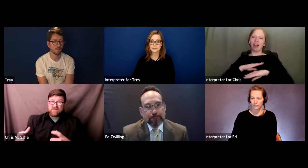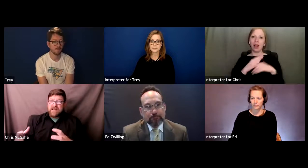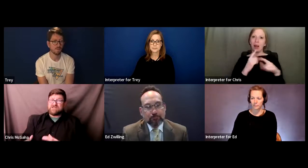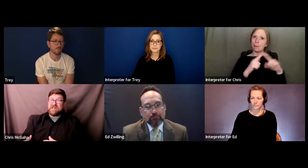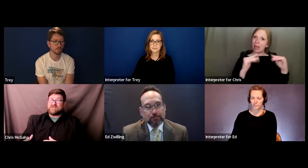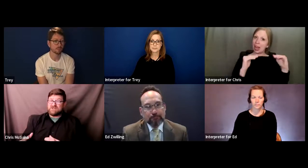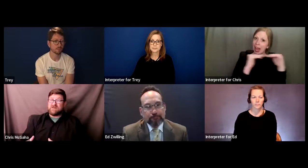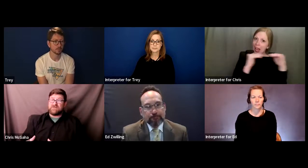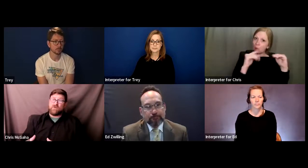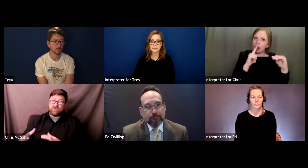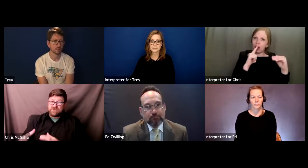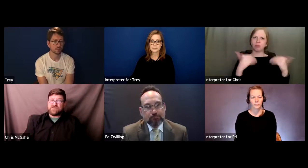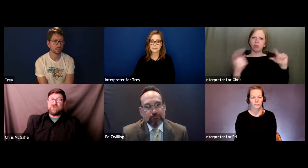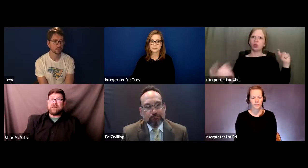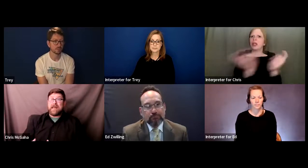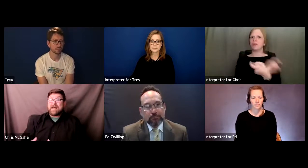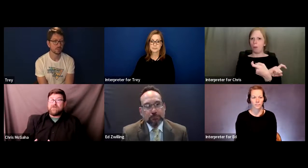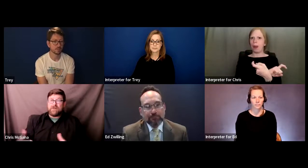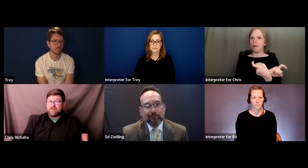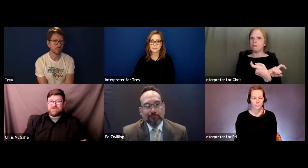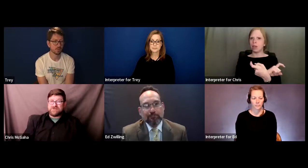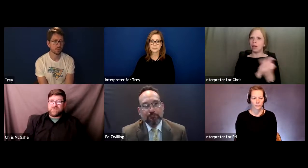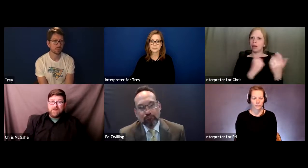That's when education is transformed for the student and for the other students around